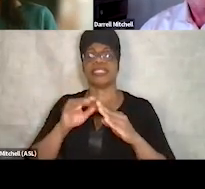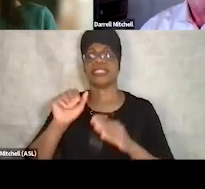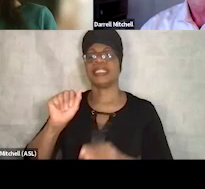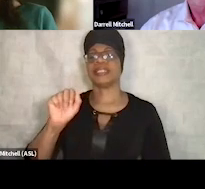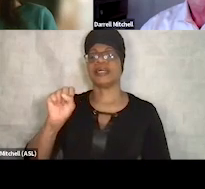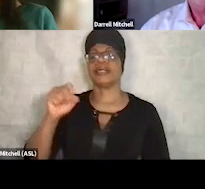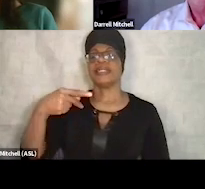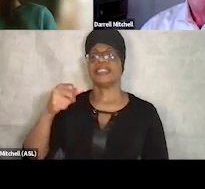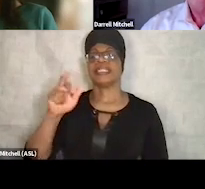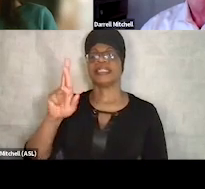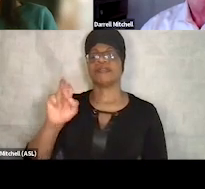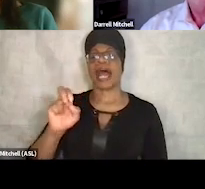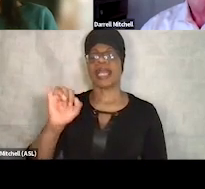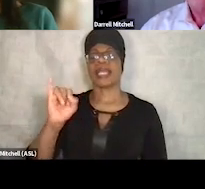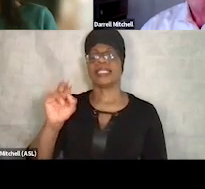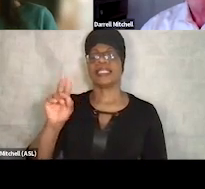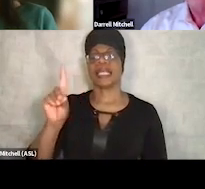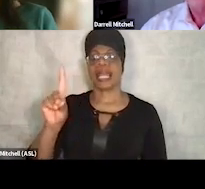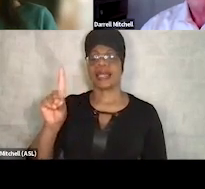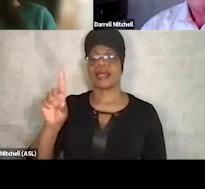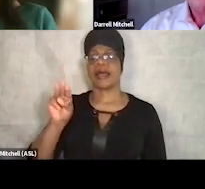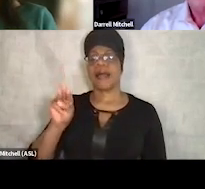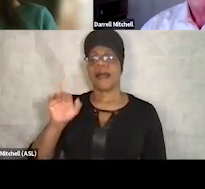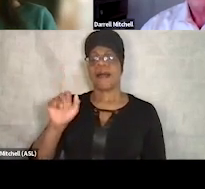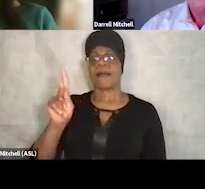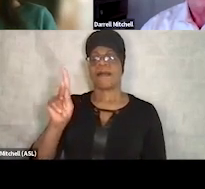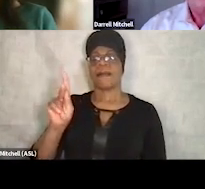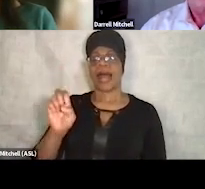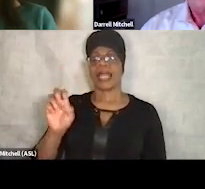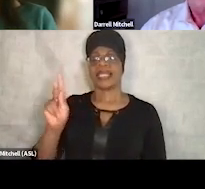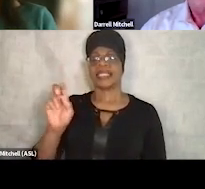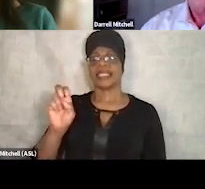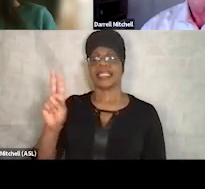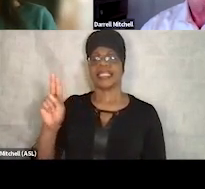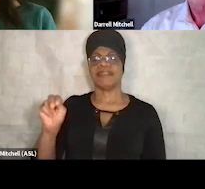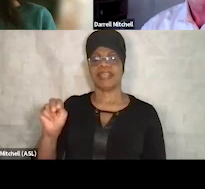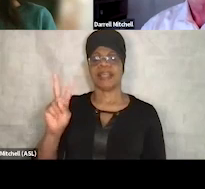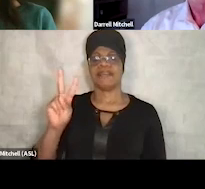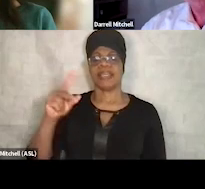and Mike Keevin, who's the Vice President of Social Drivers of Health at Aspire Indiana.